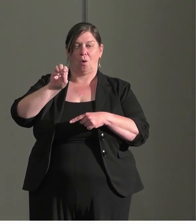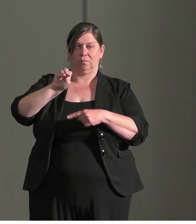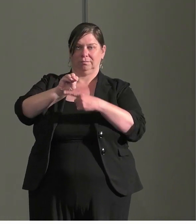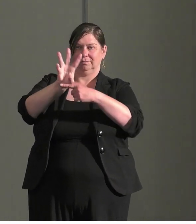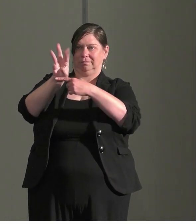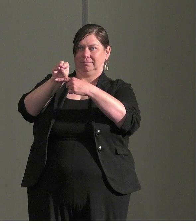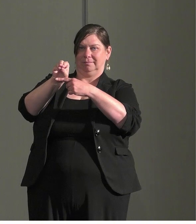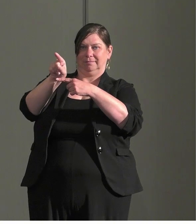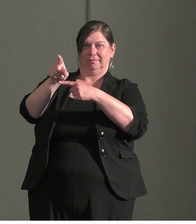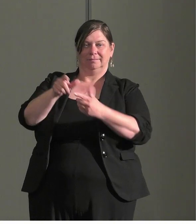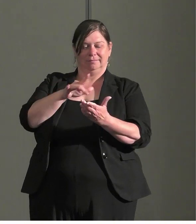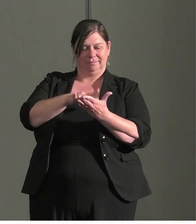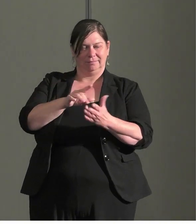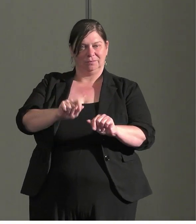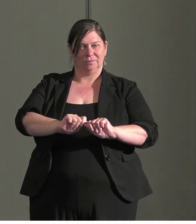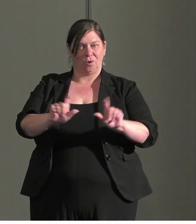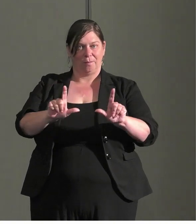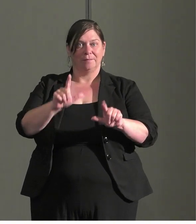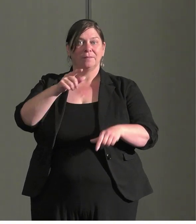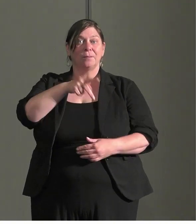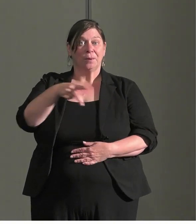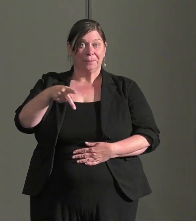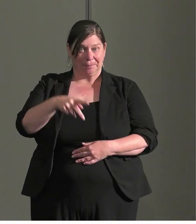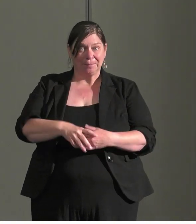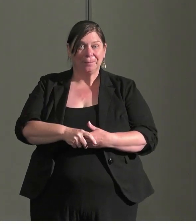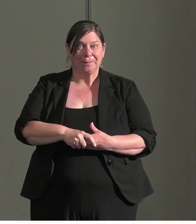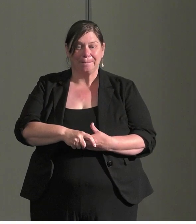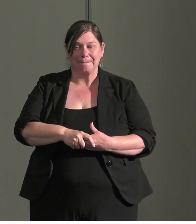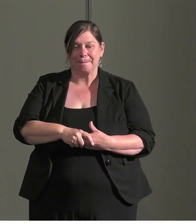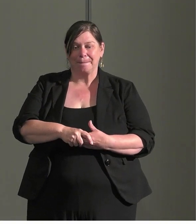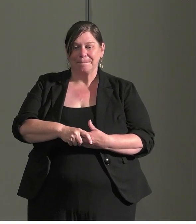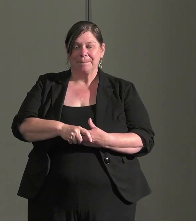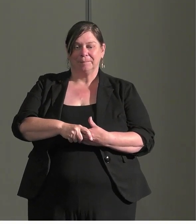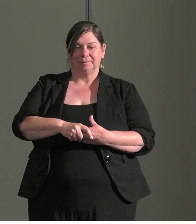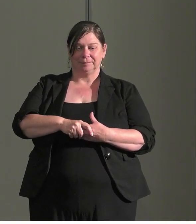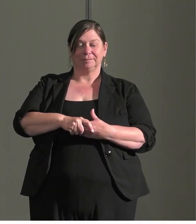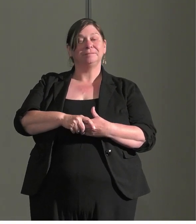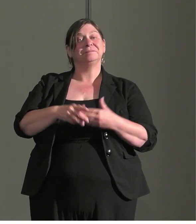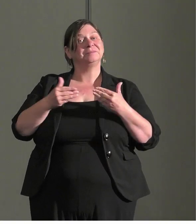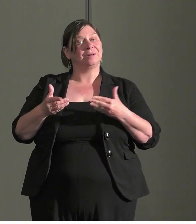grab to have access to the presentation as well. With that I will turn it over